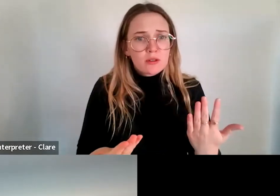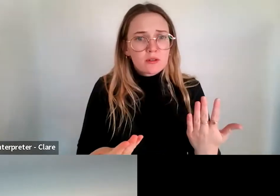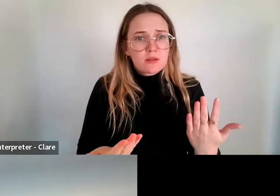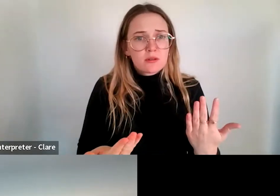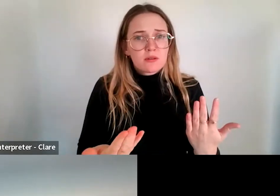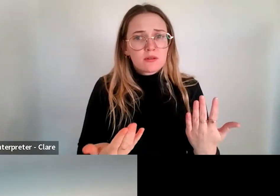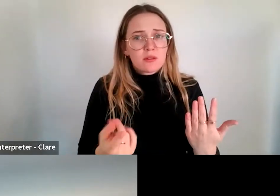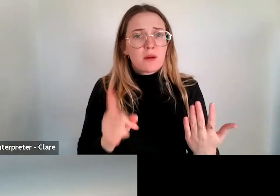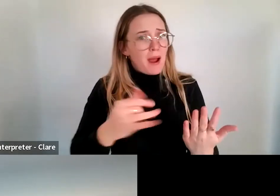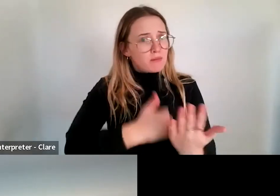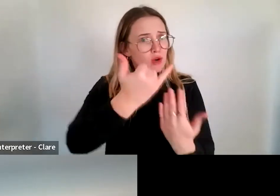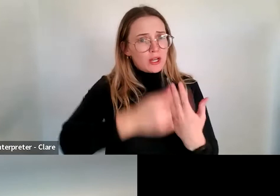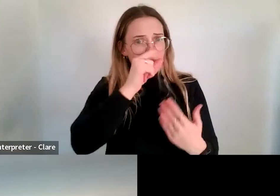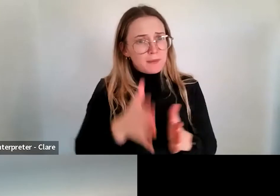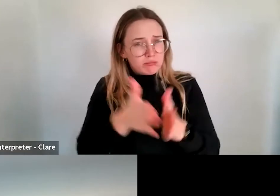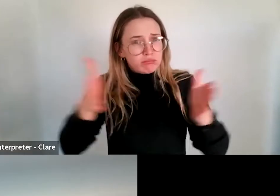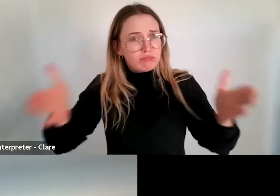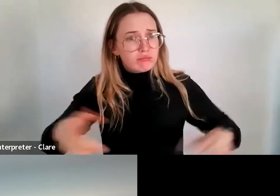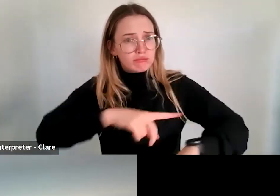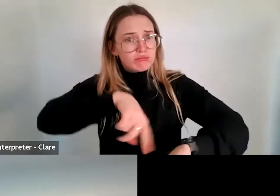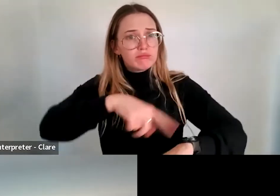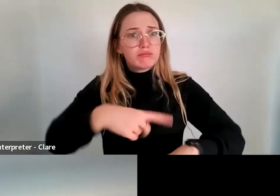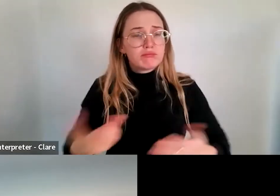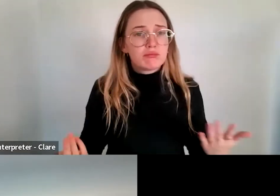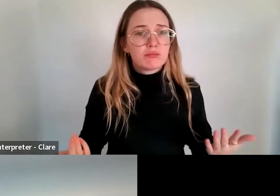quite long, can't they? Absolutely. So the